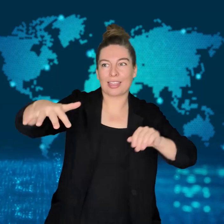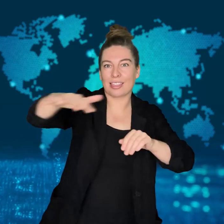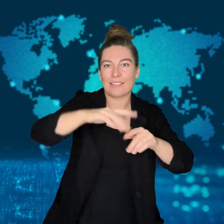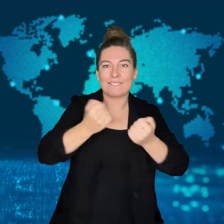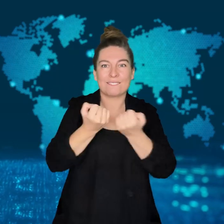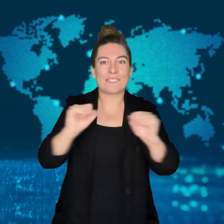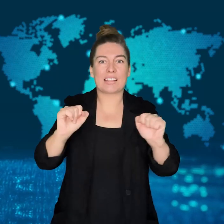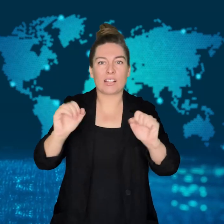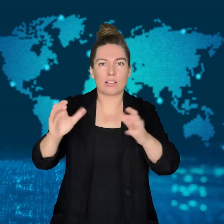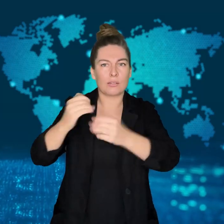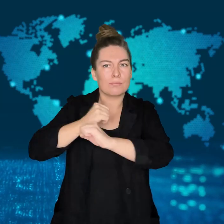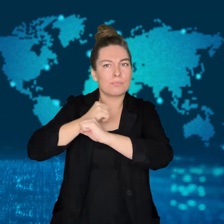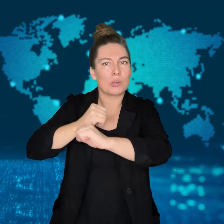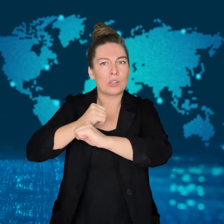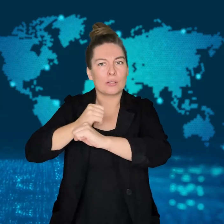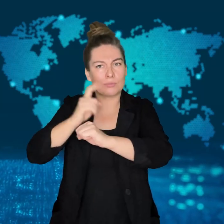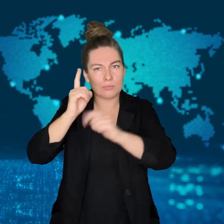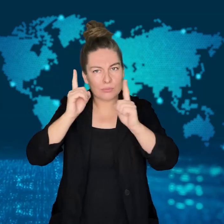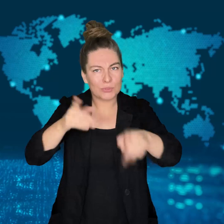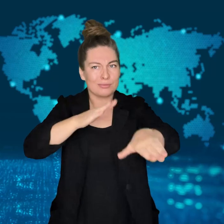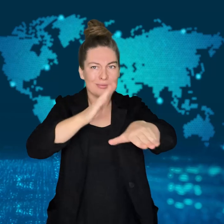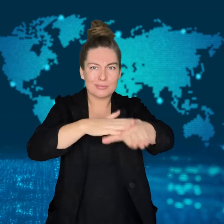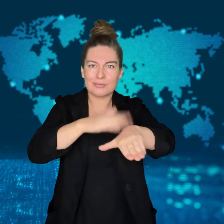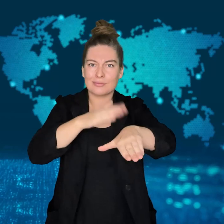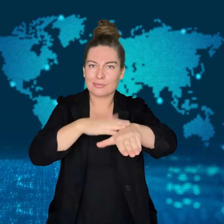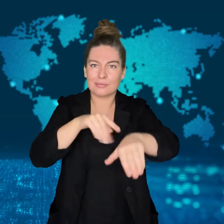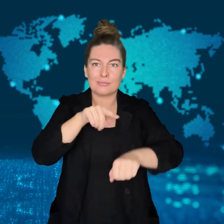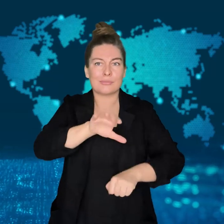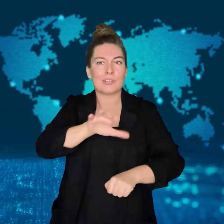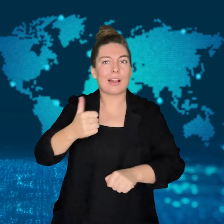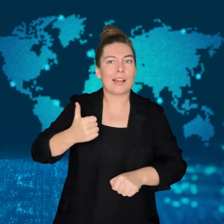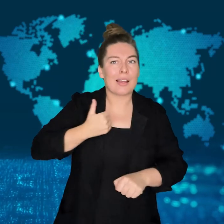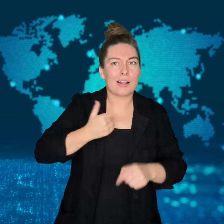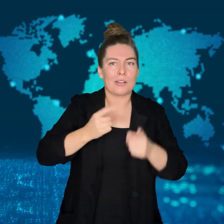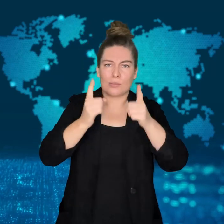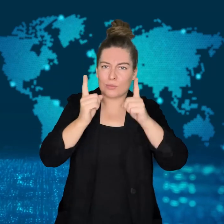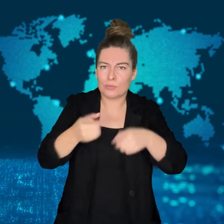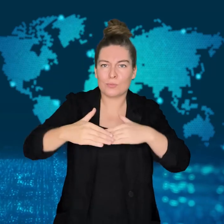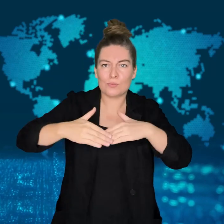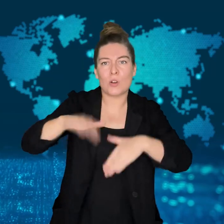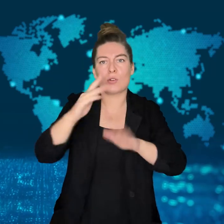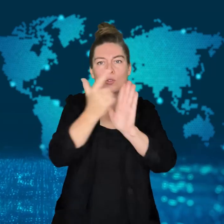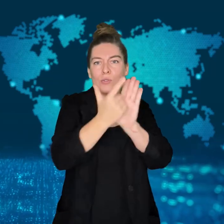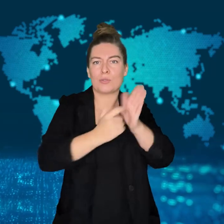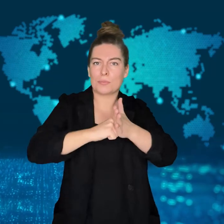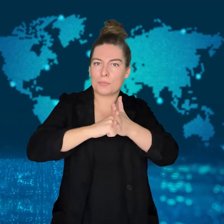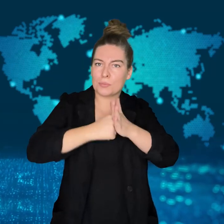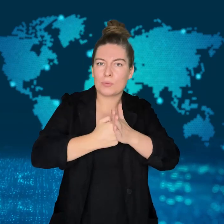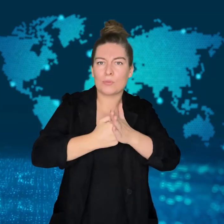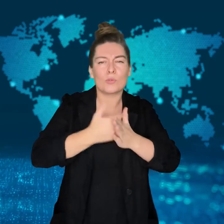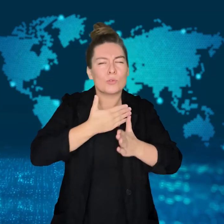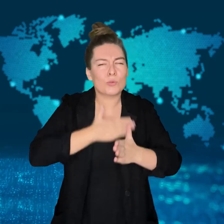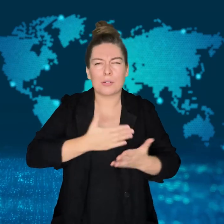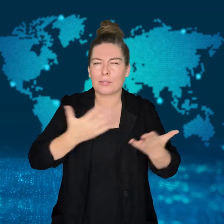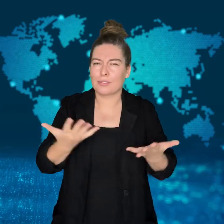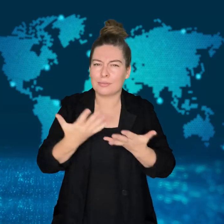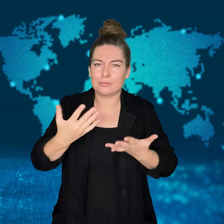The kangaroo will stay at the zoo until ready to travel once again.